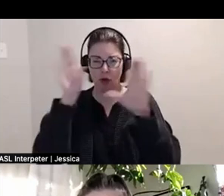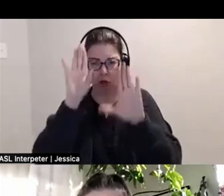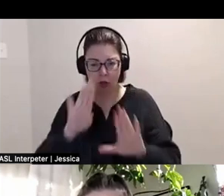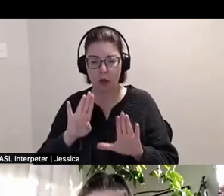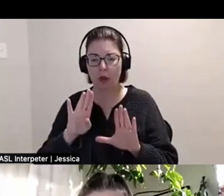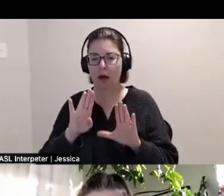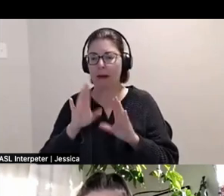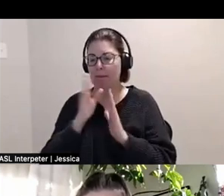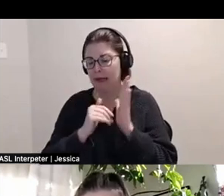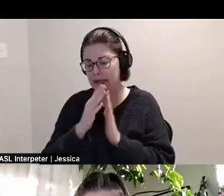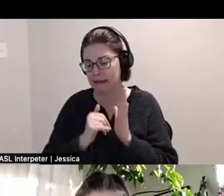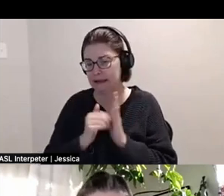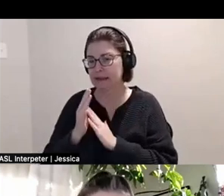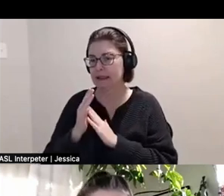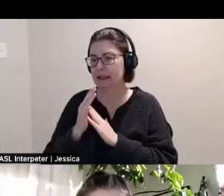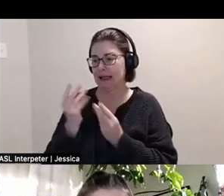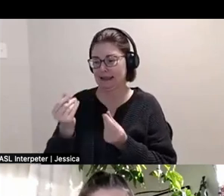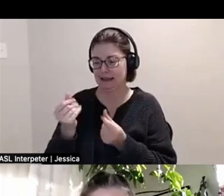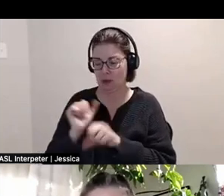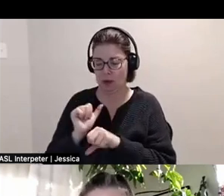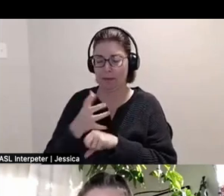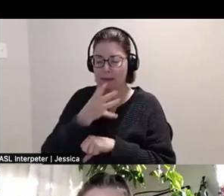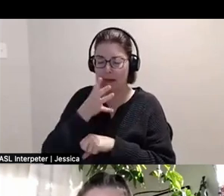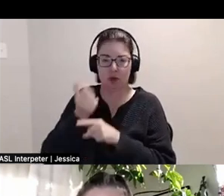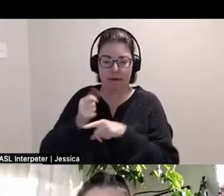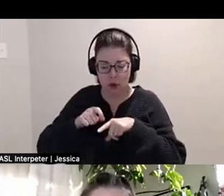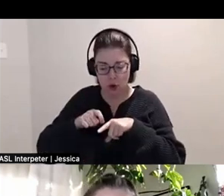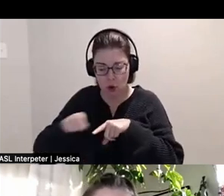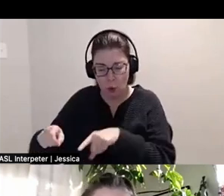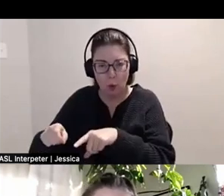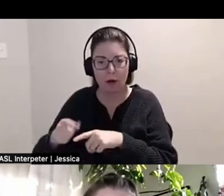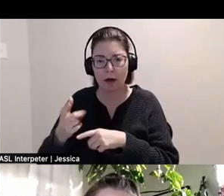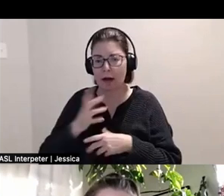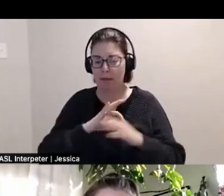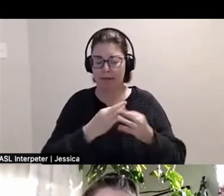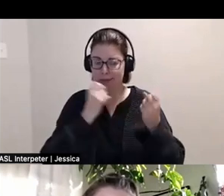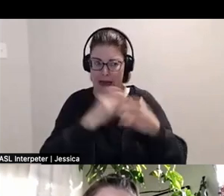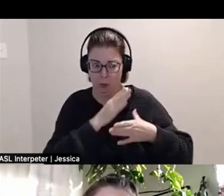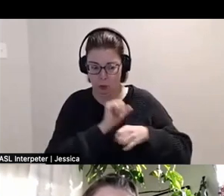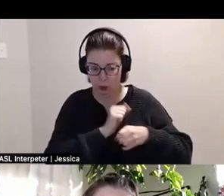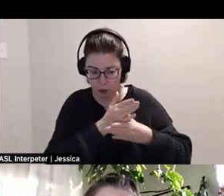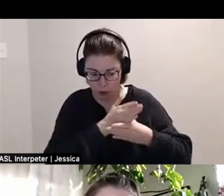My mom was a seamstress. And like my family is full of like carpenters and painters. And so,